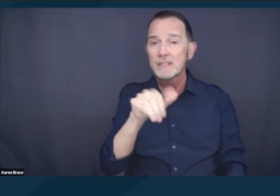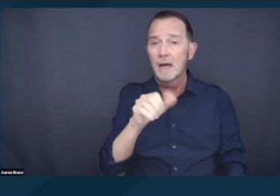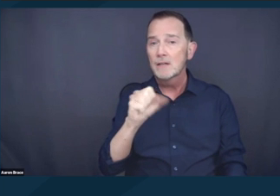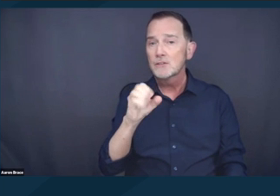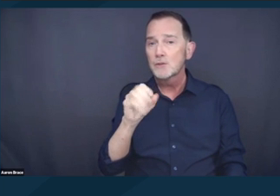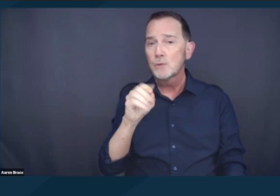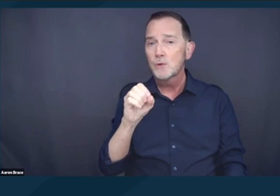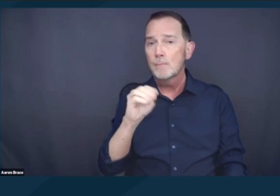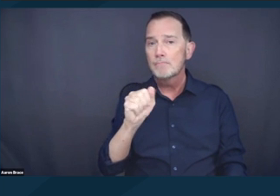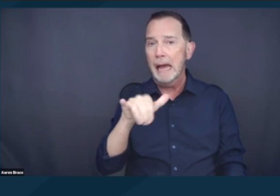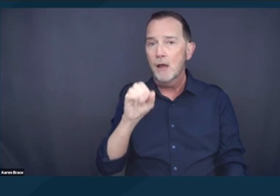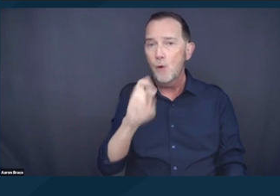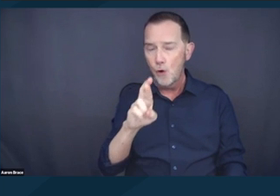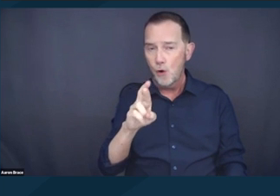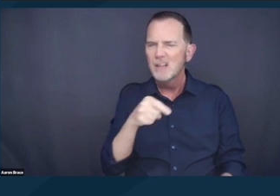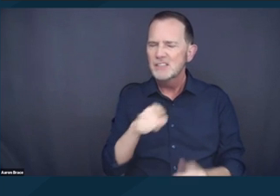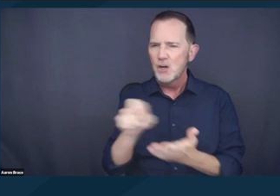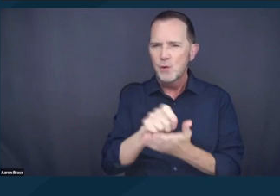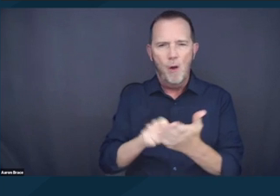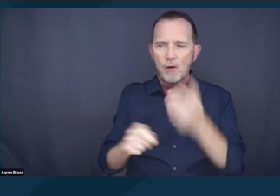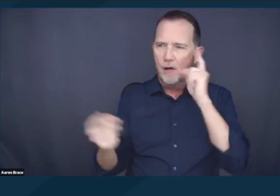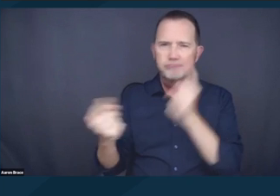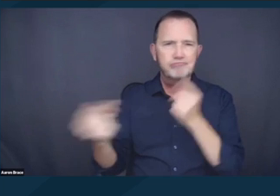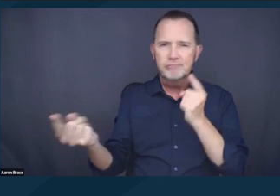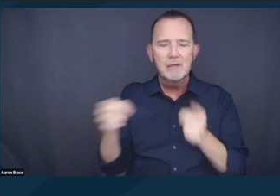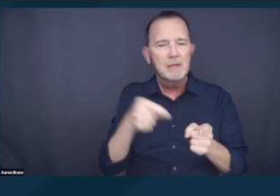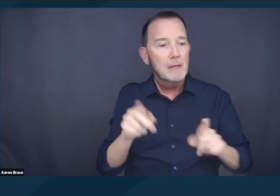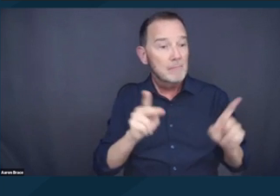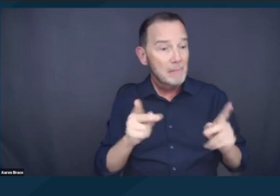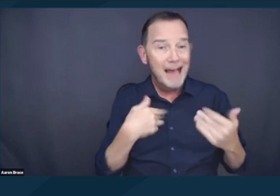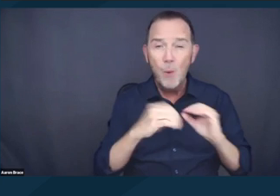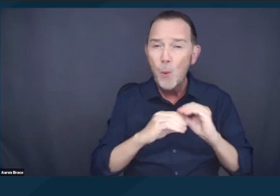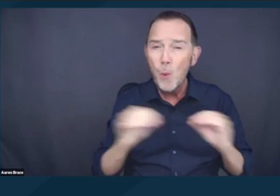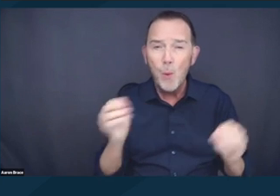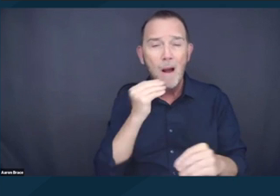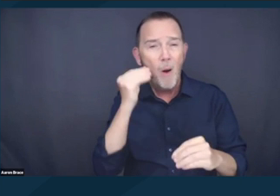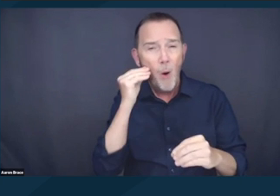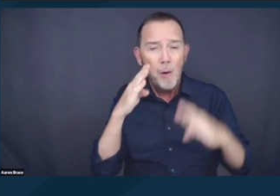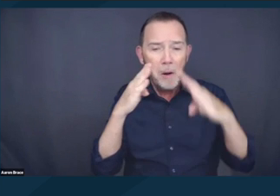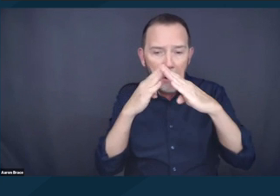She found that, or she wrote that for people with no access to shelter, the ordinances in Grants Pass